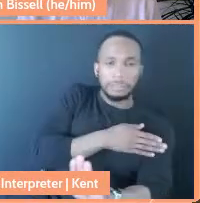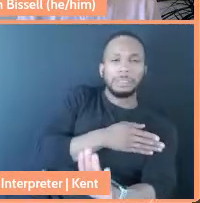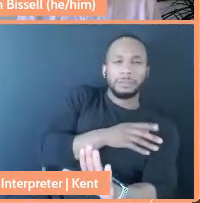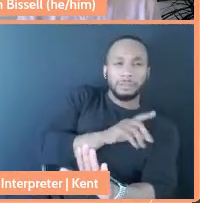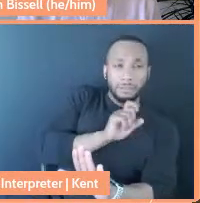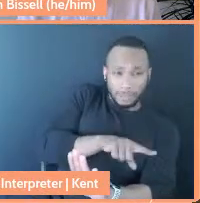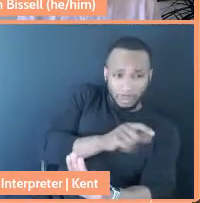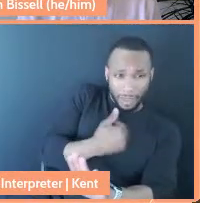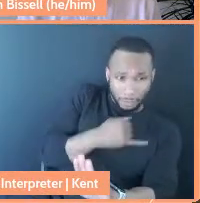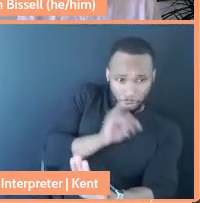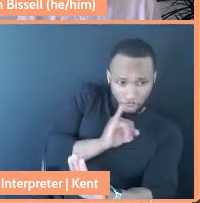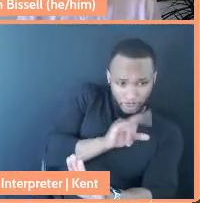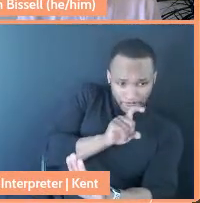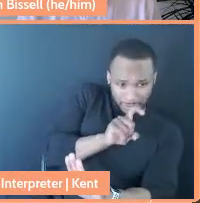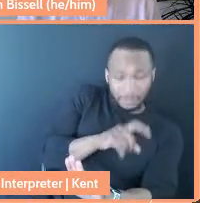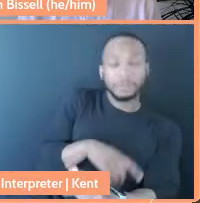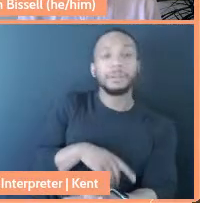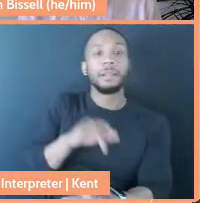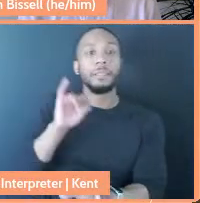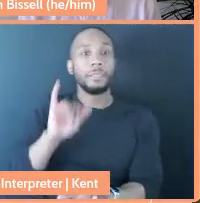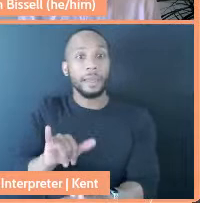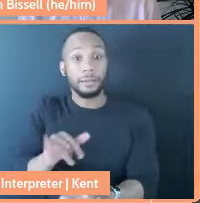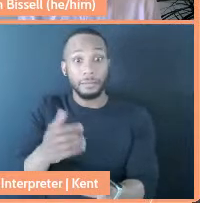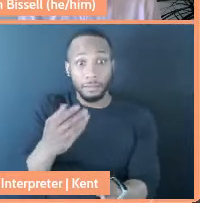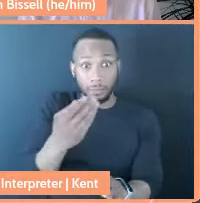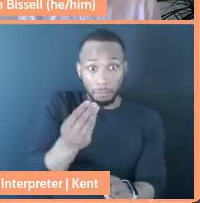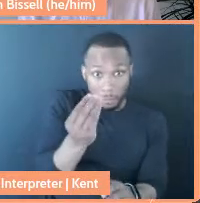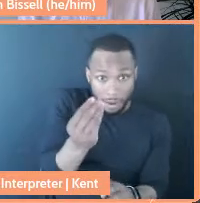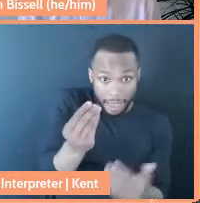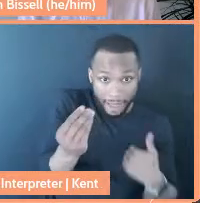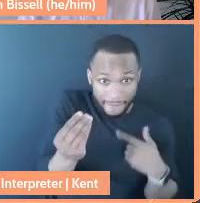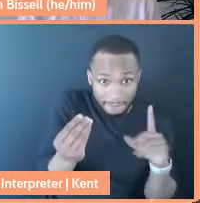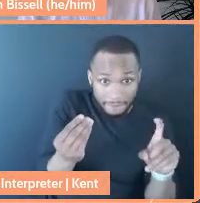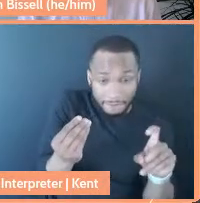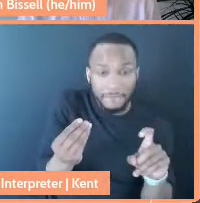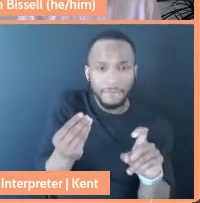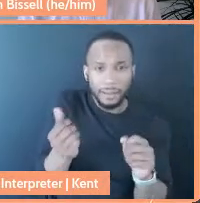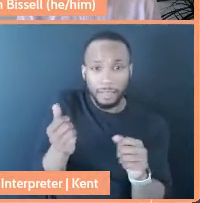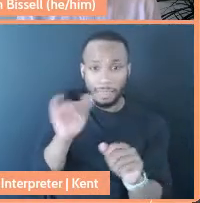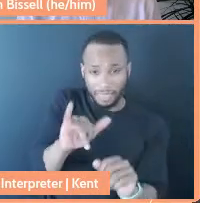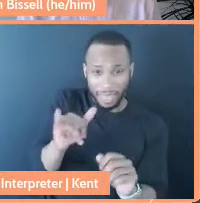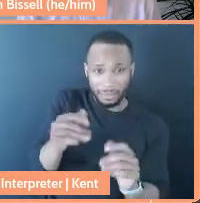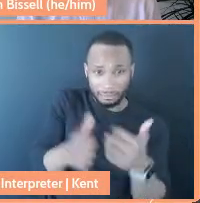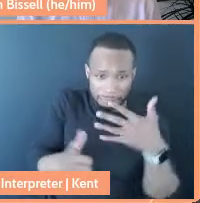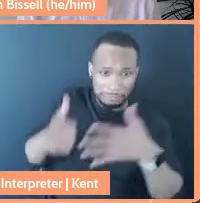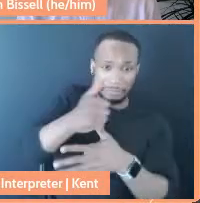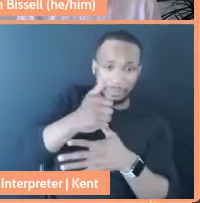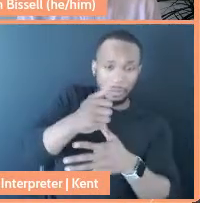And it's like this whole, "Do you have money?" And these are not